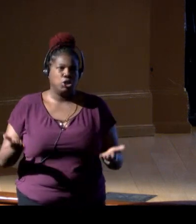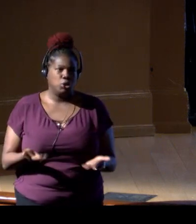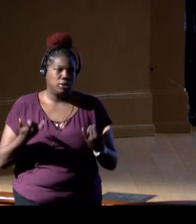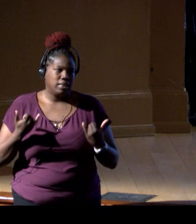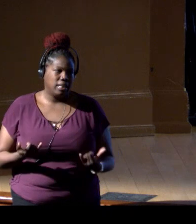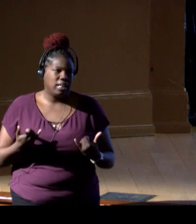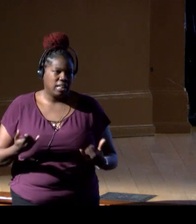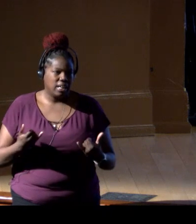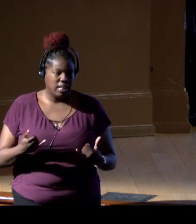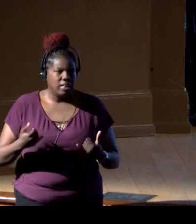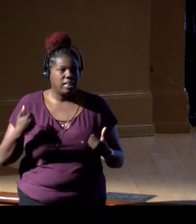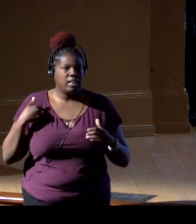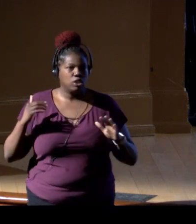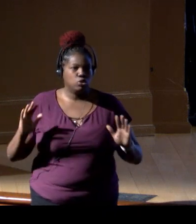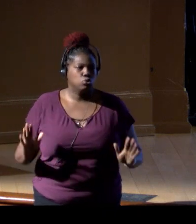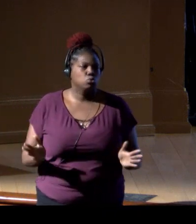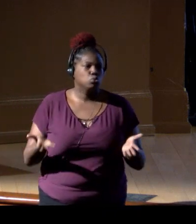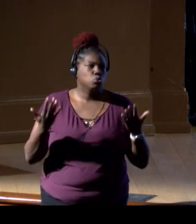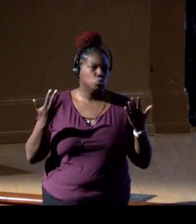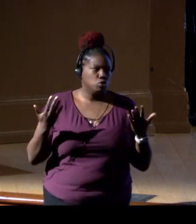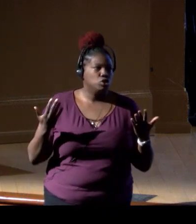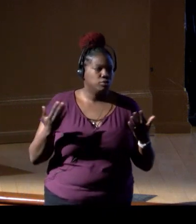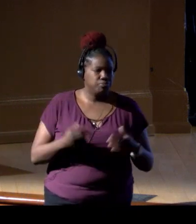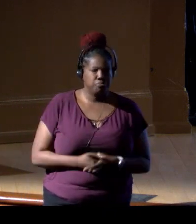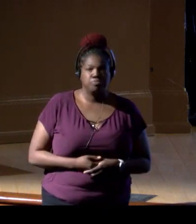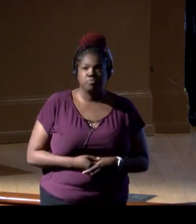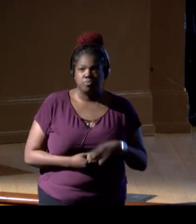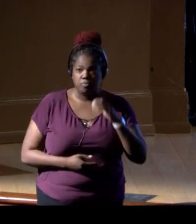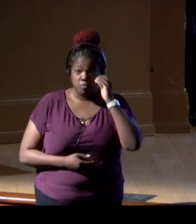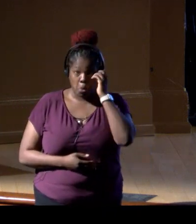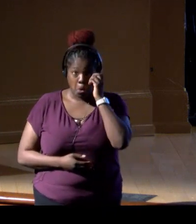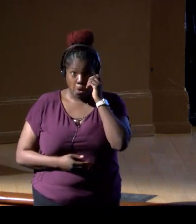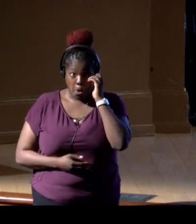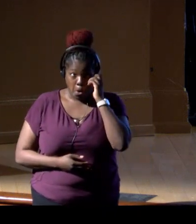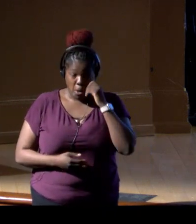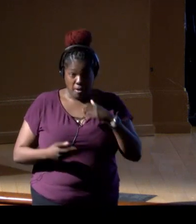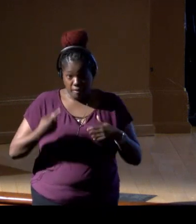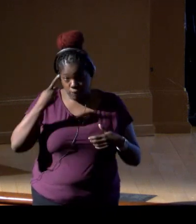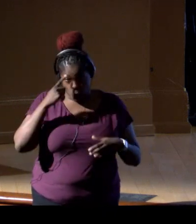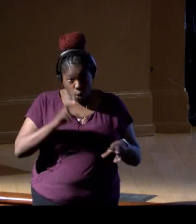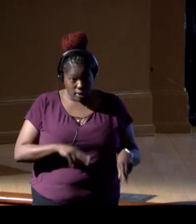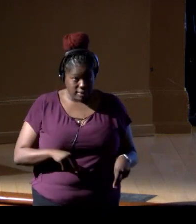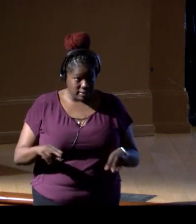So it's pushing forward. So I think for us, for the Navy, there are things